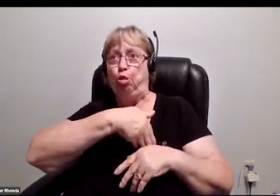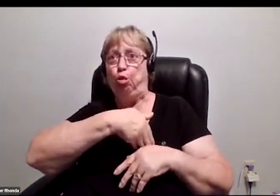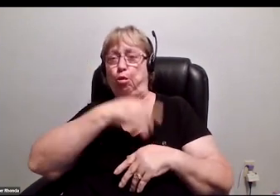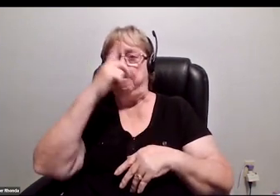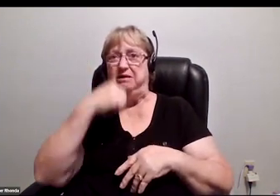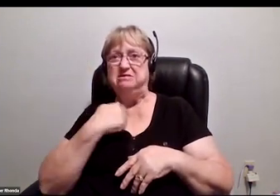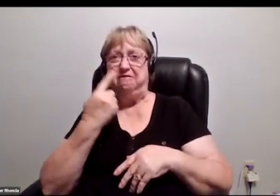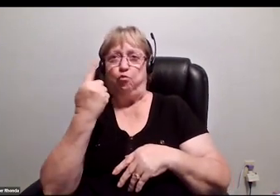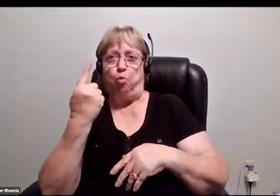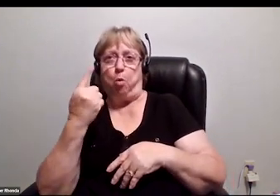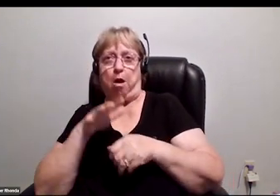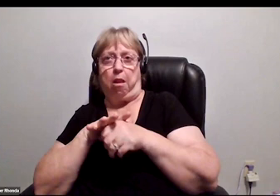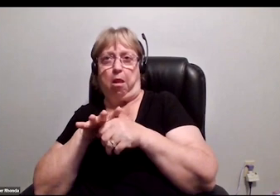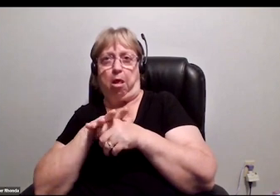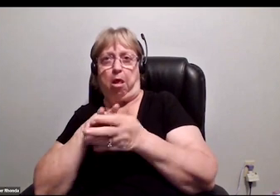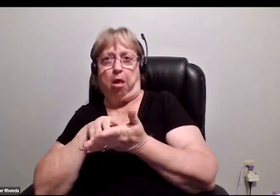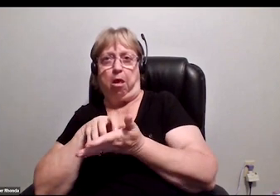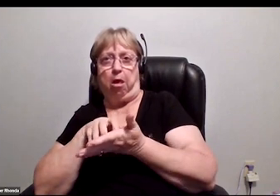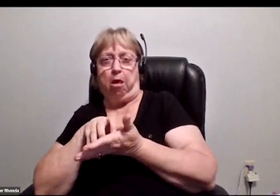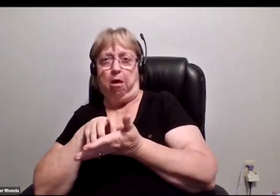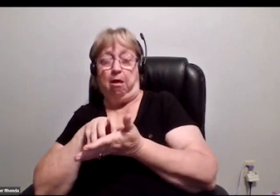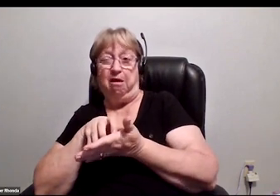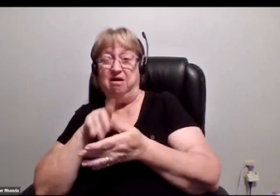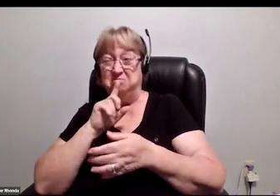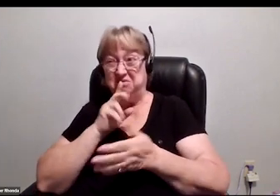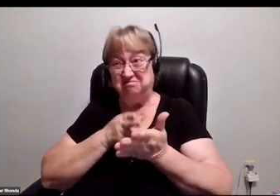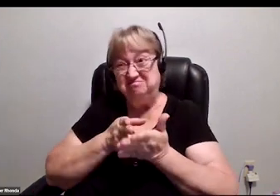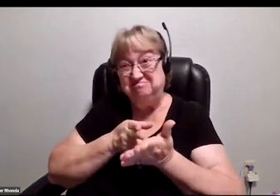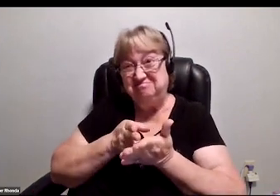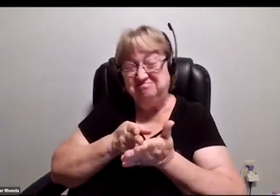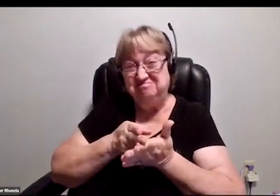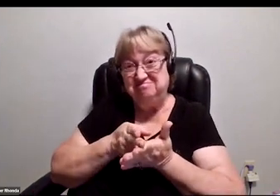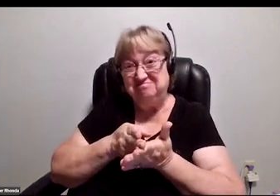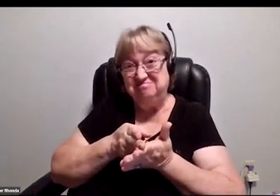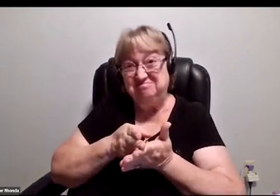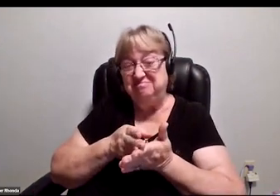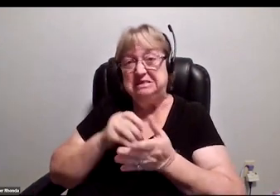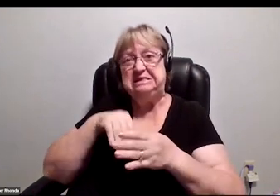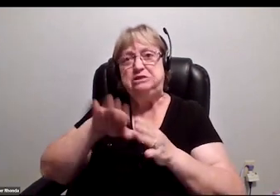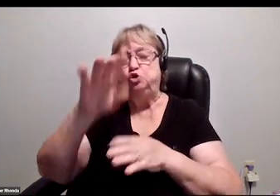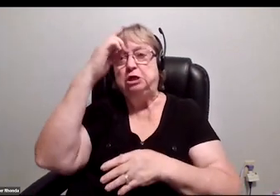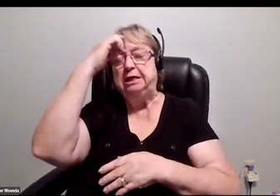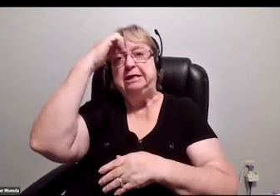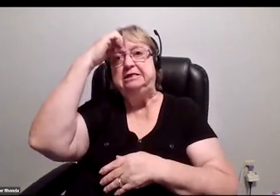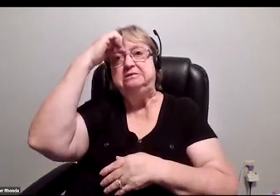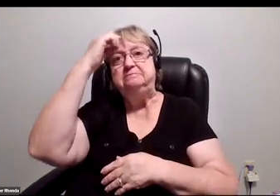The truth of the matter is that that's all in your head. Just 100%. I don't know